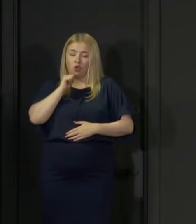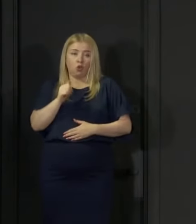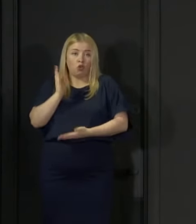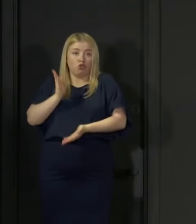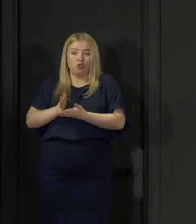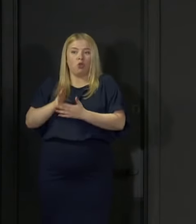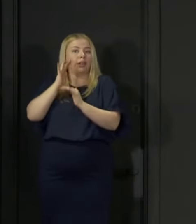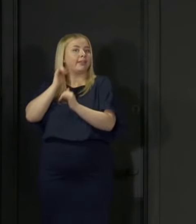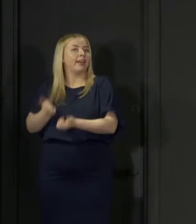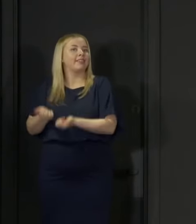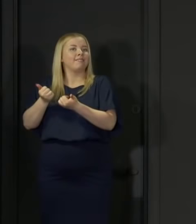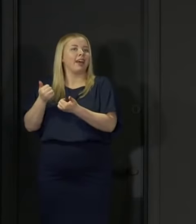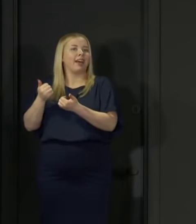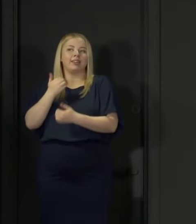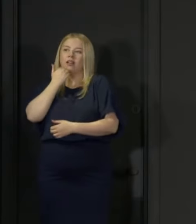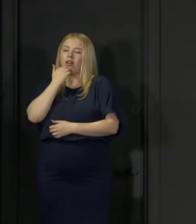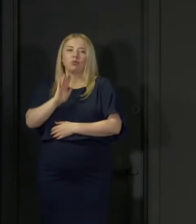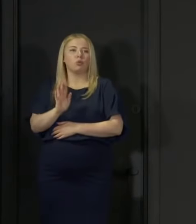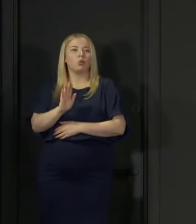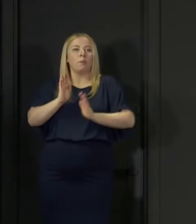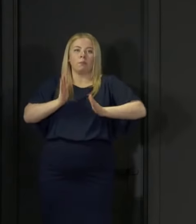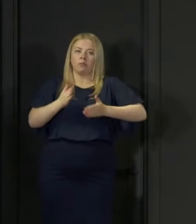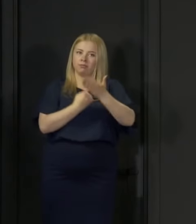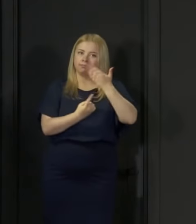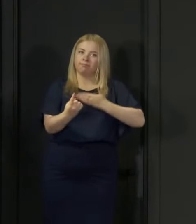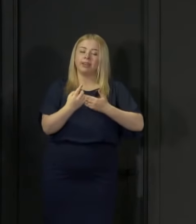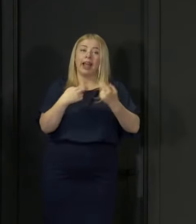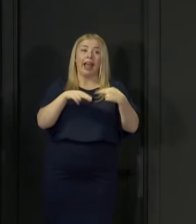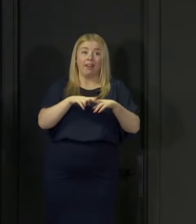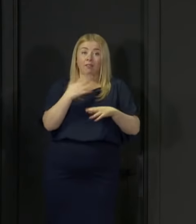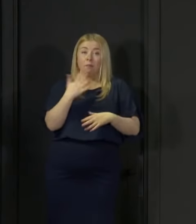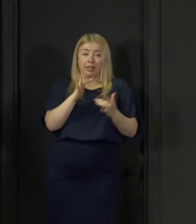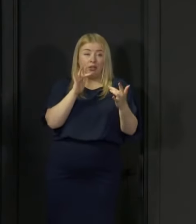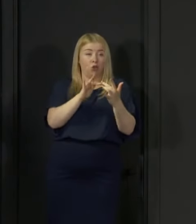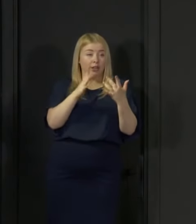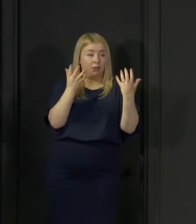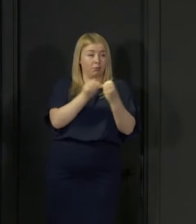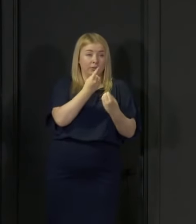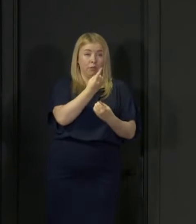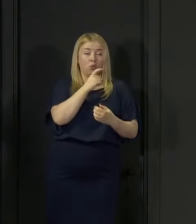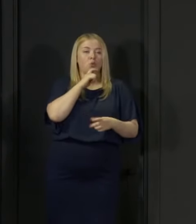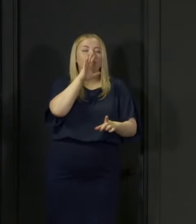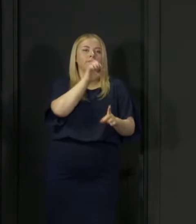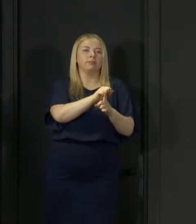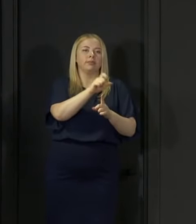There are simply no shortcuts here when it comes to trying to contain the spread of this virus.